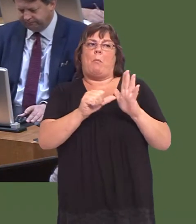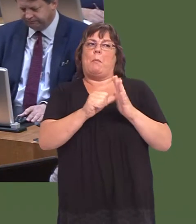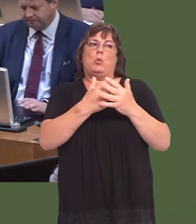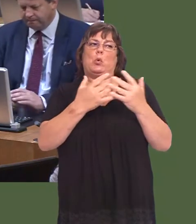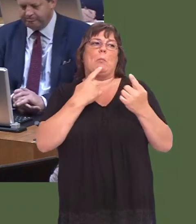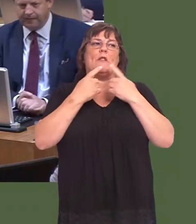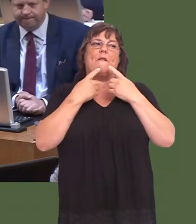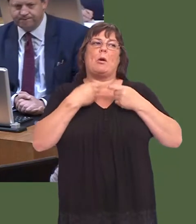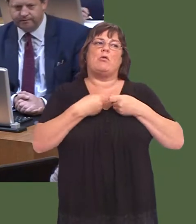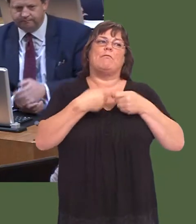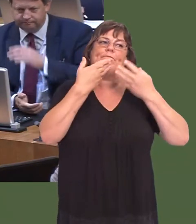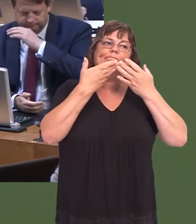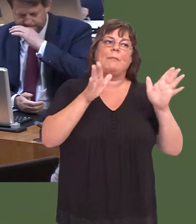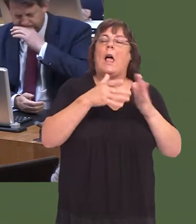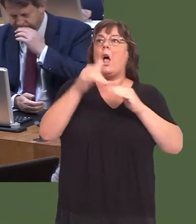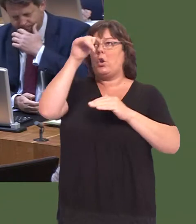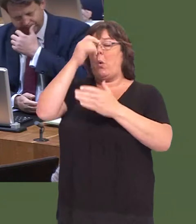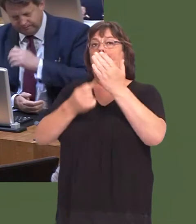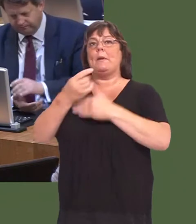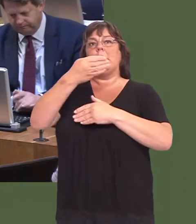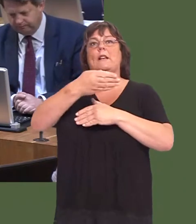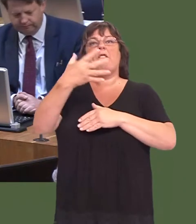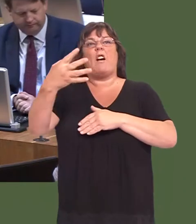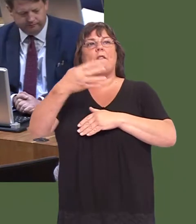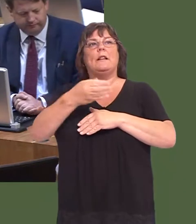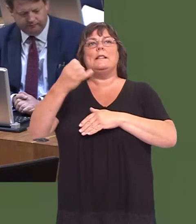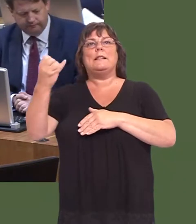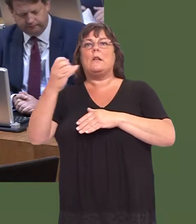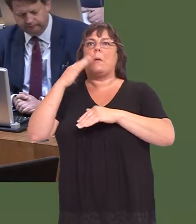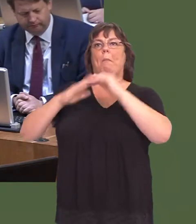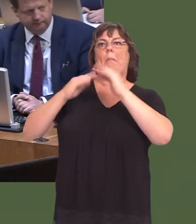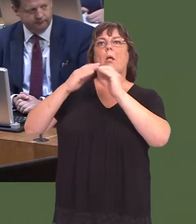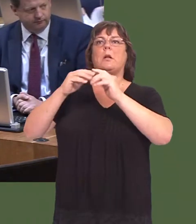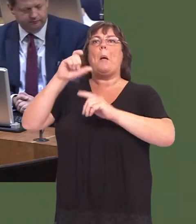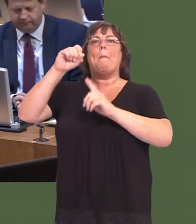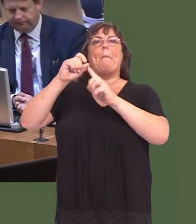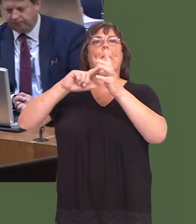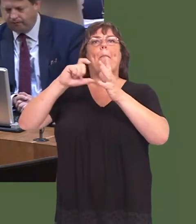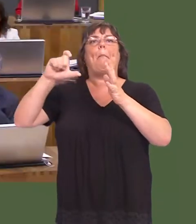I remember what happened in 1995-96, when the Parc prison was built in Bridgend, people